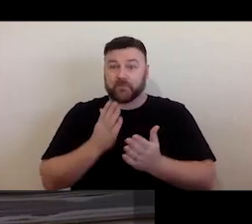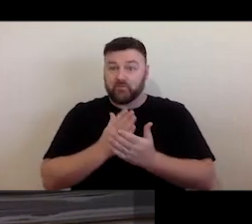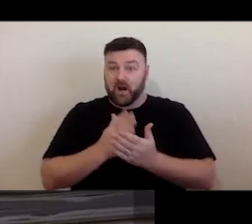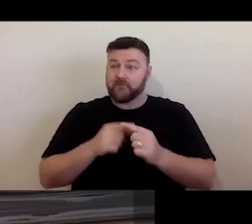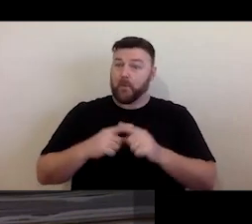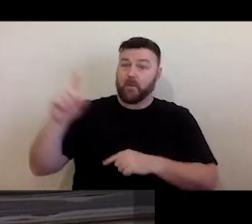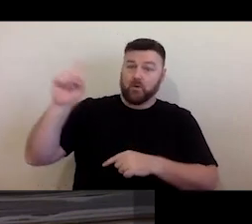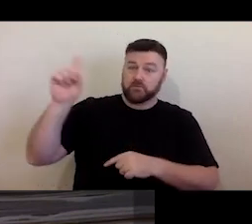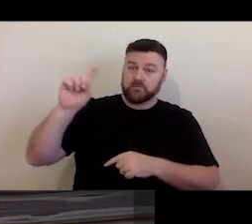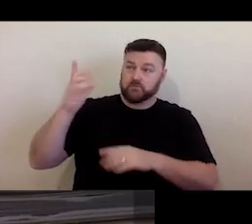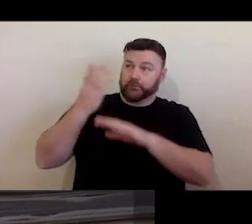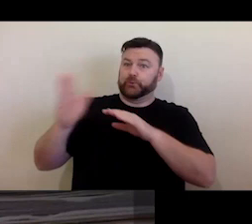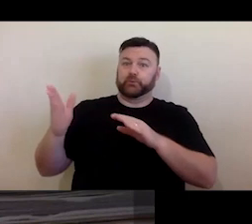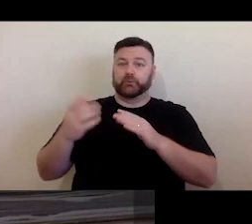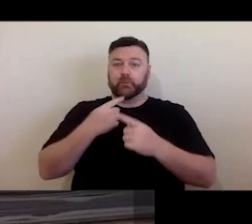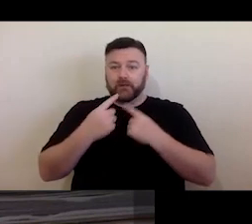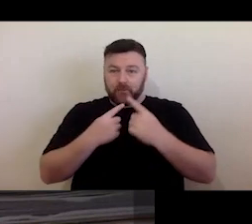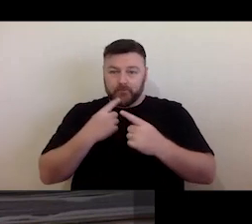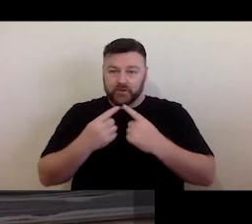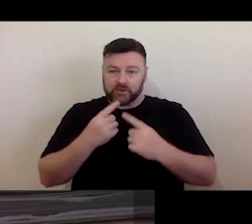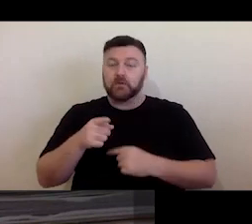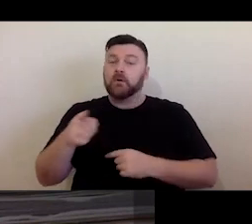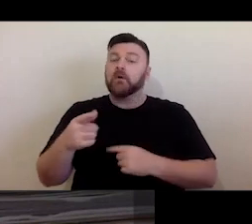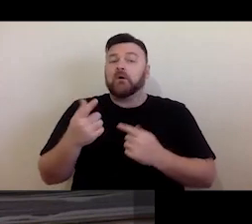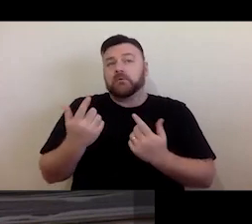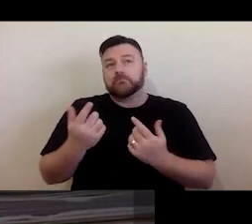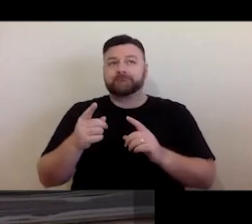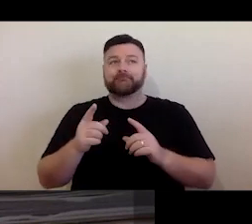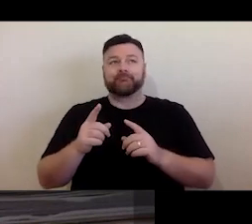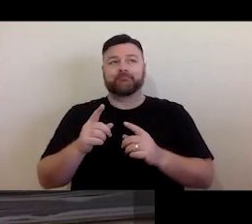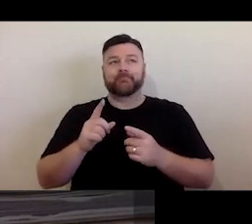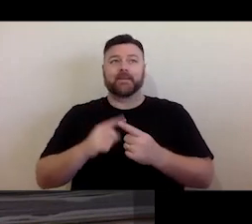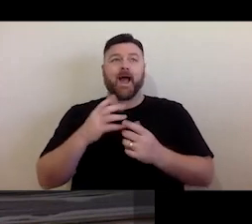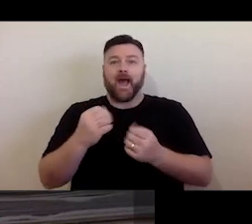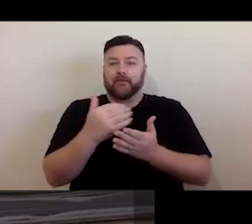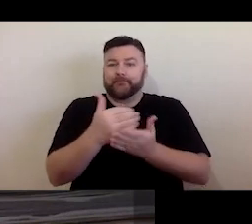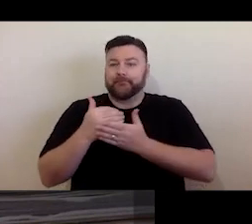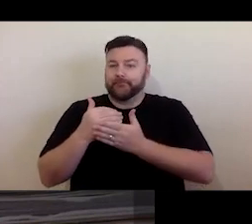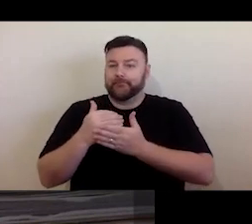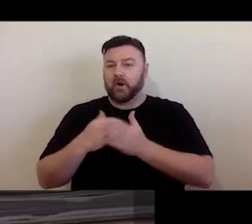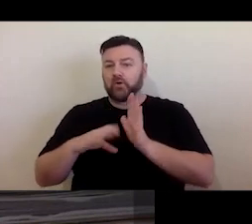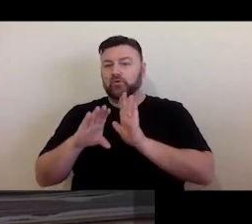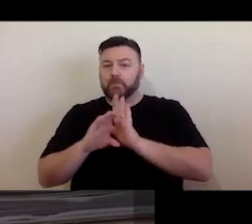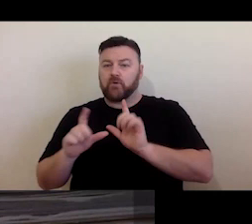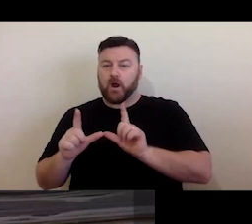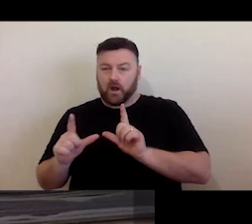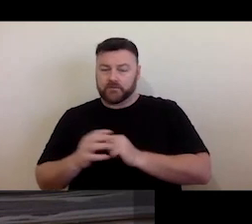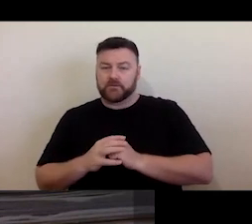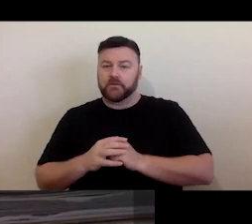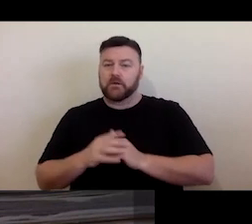material, most copyright material that's still protected by copyright, cop coy licensing is the most come upon mechanism through which another